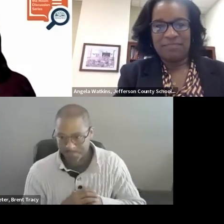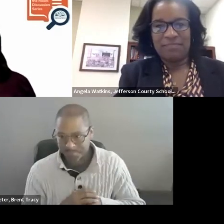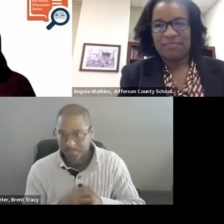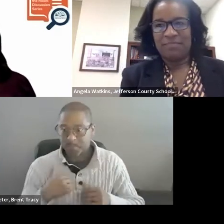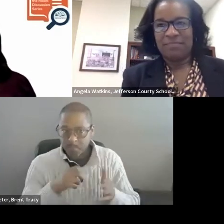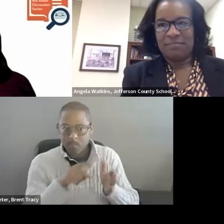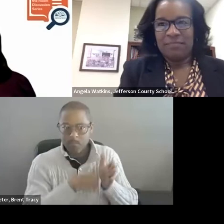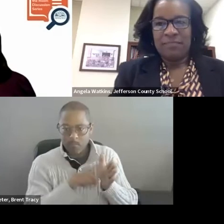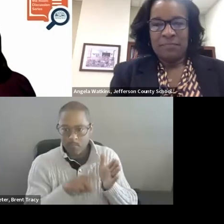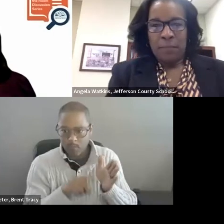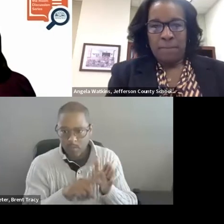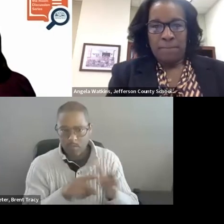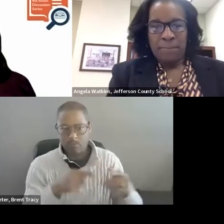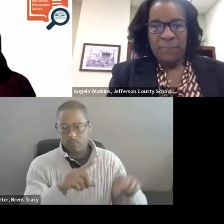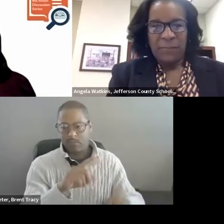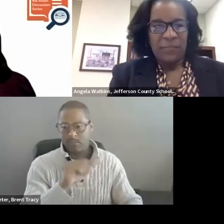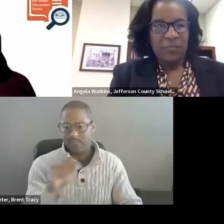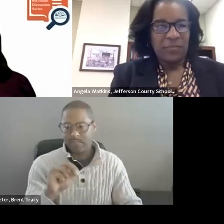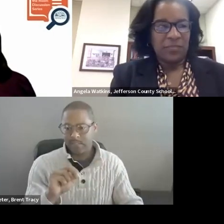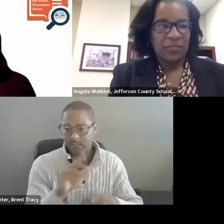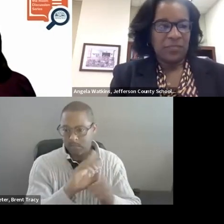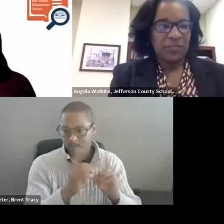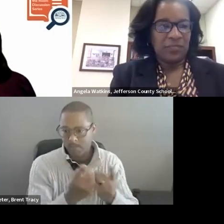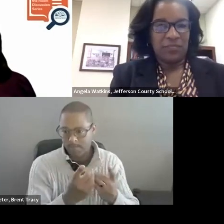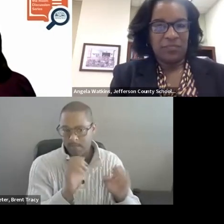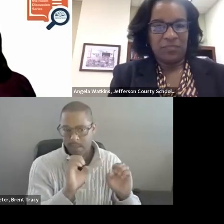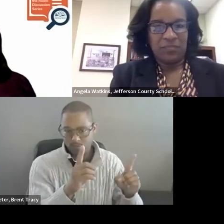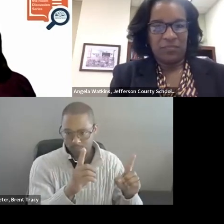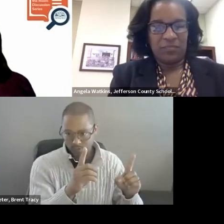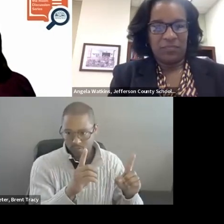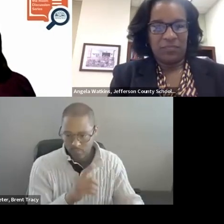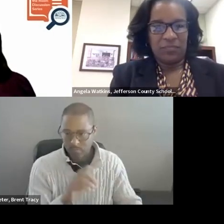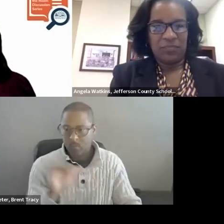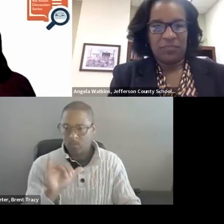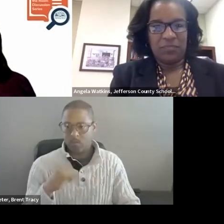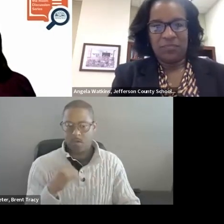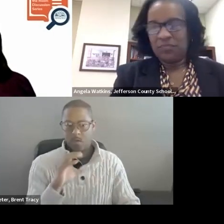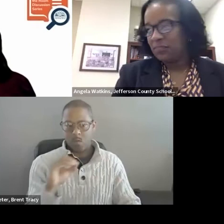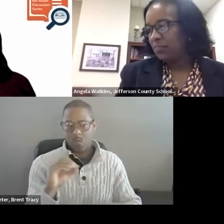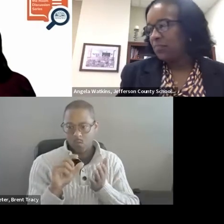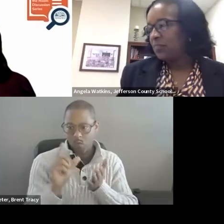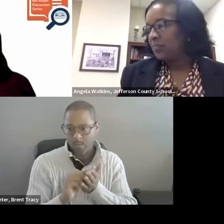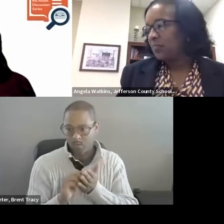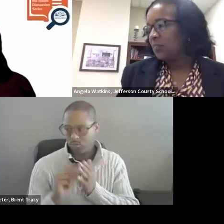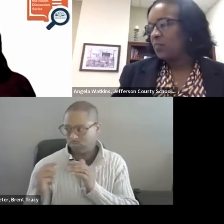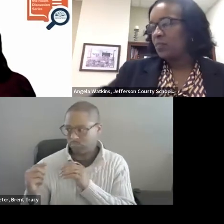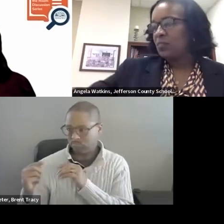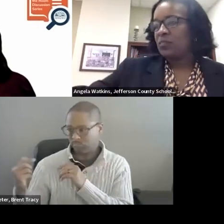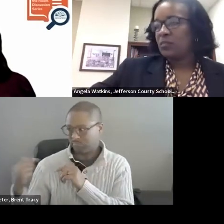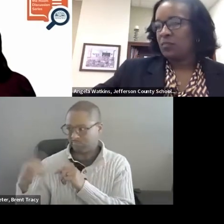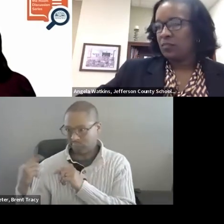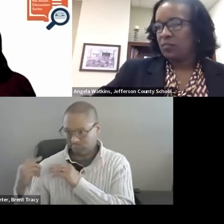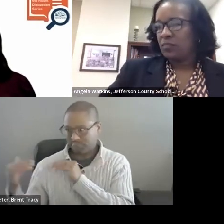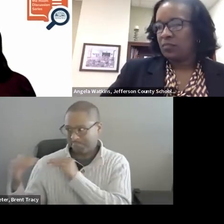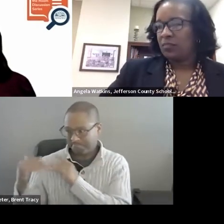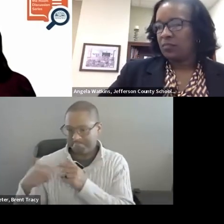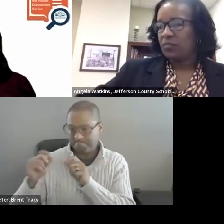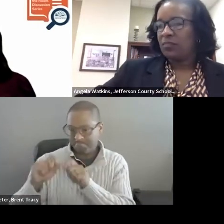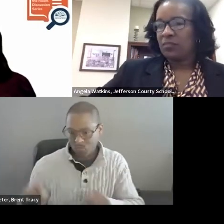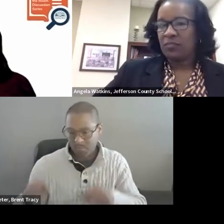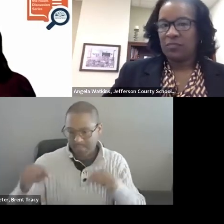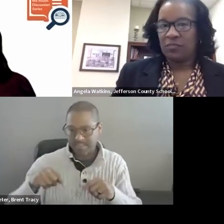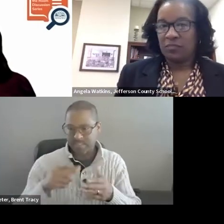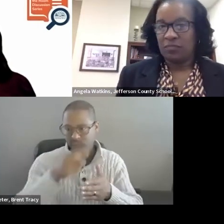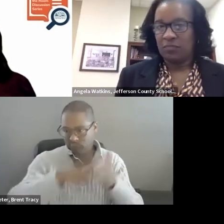Department of Education and co-authored this brief working to review several dozen studies